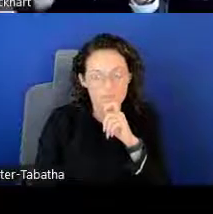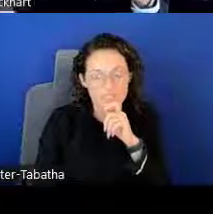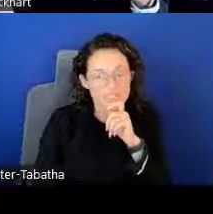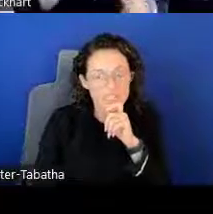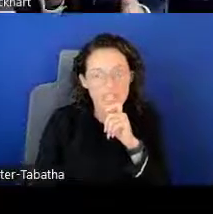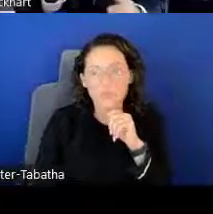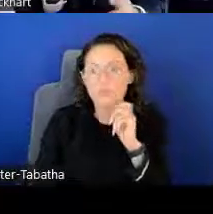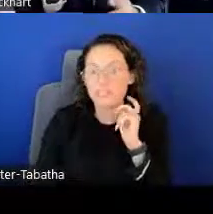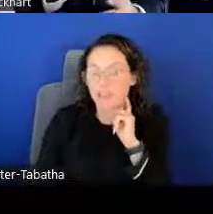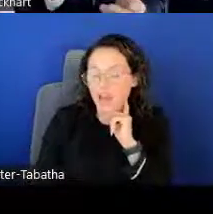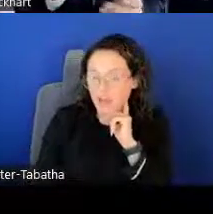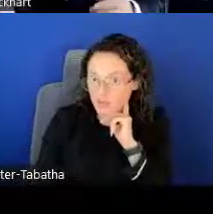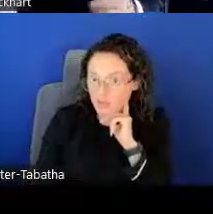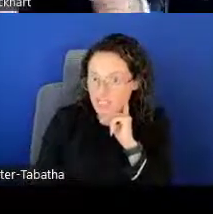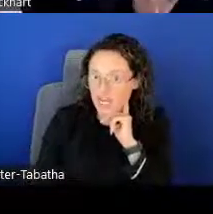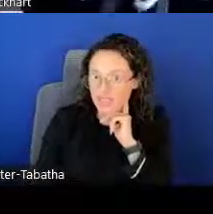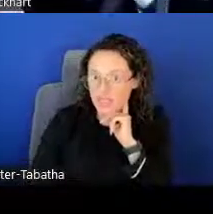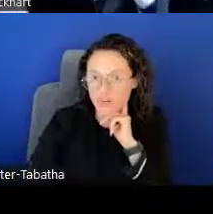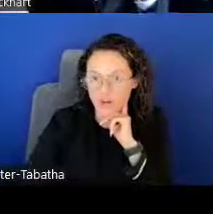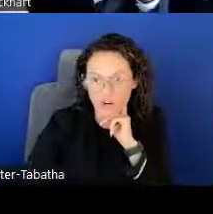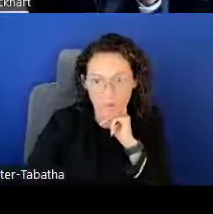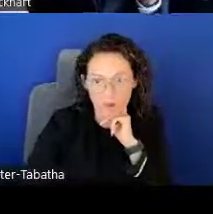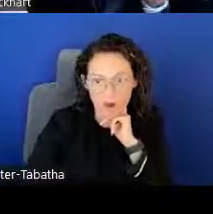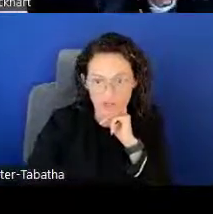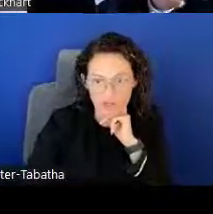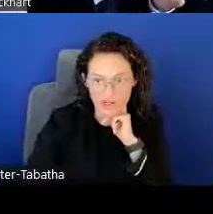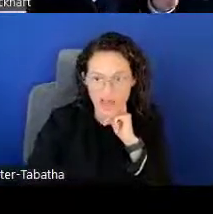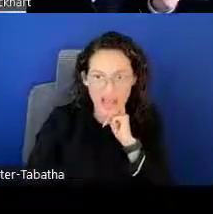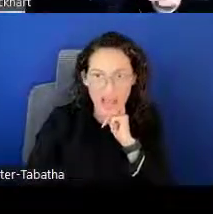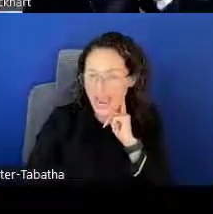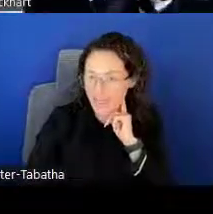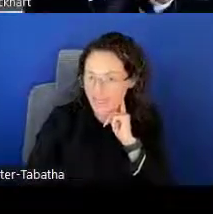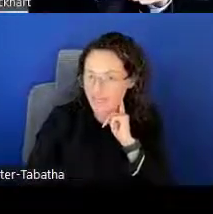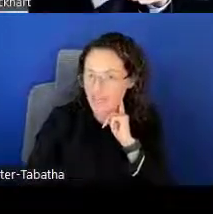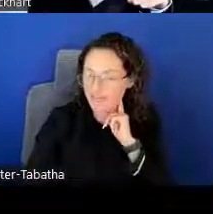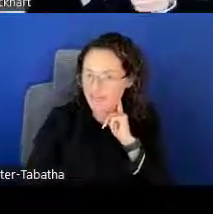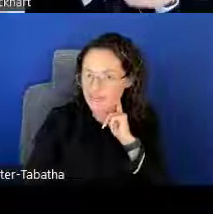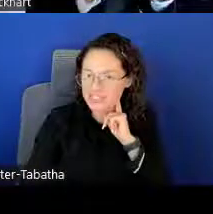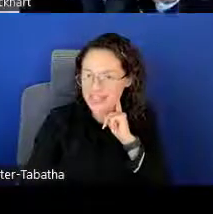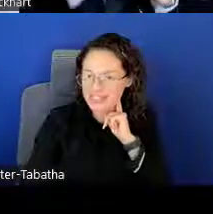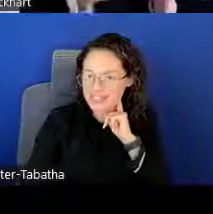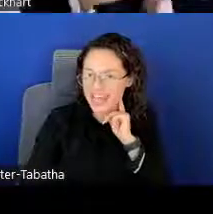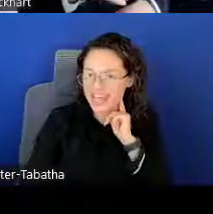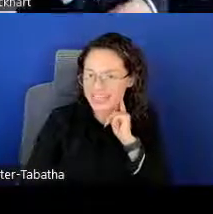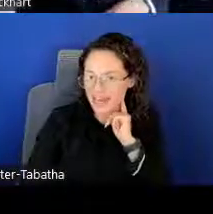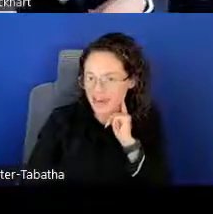First mistake would be not reaching out to the Program Officer. I think I've emphasized it enough.